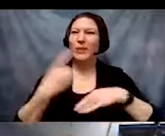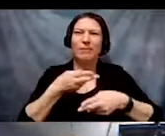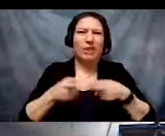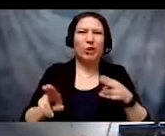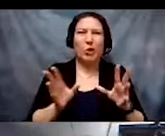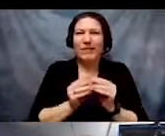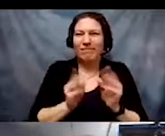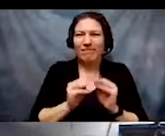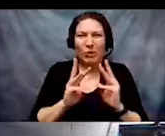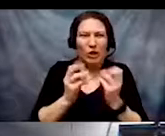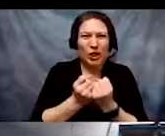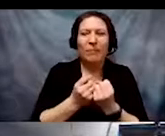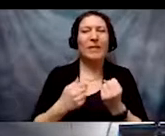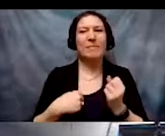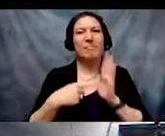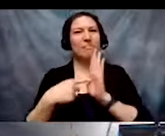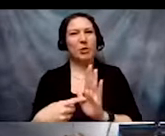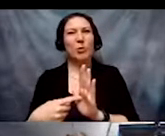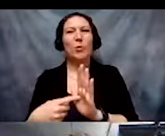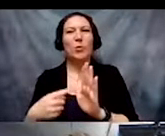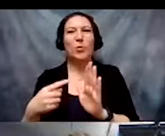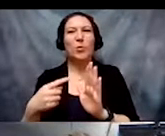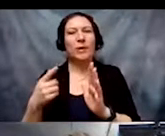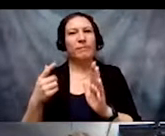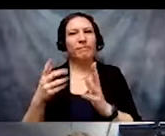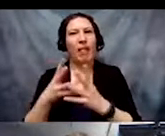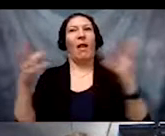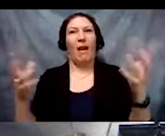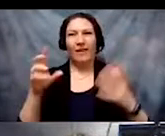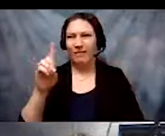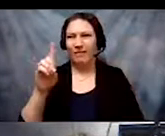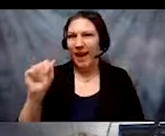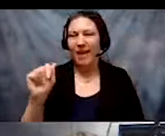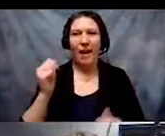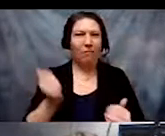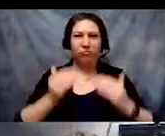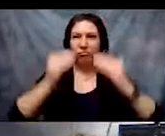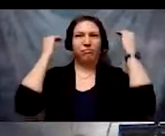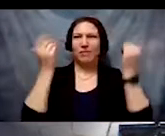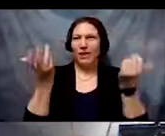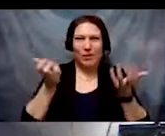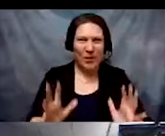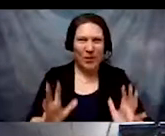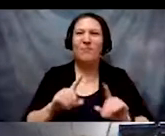did not show you huge amounts of data however I placed